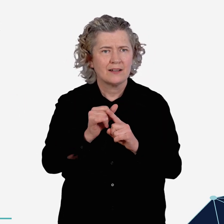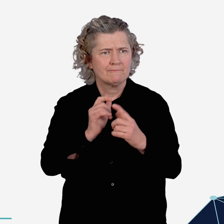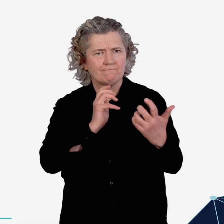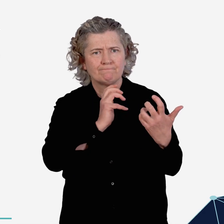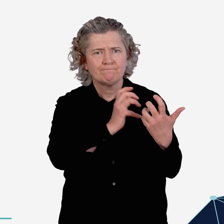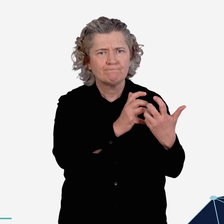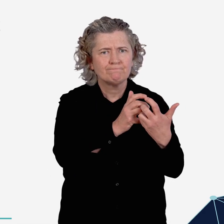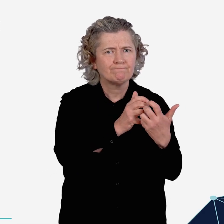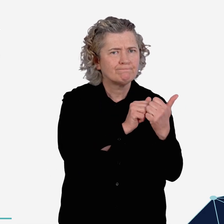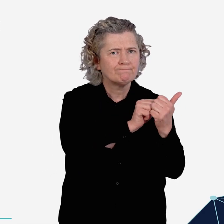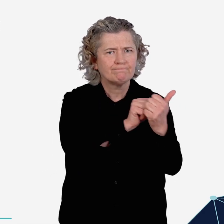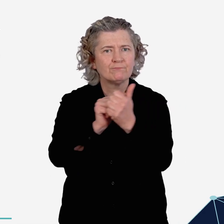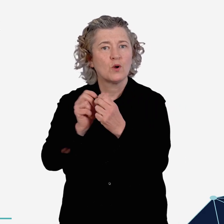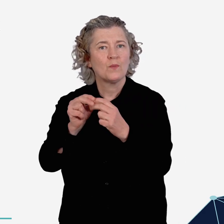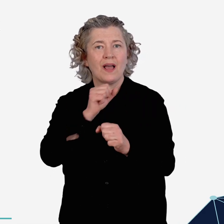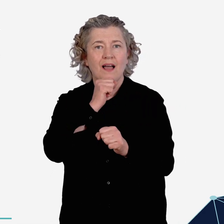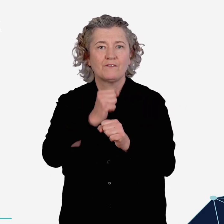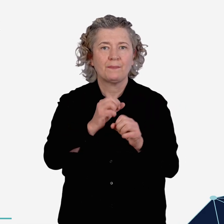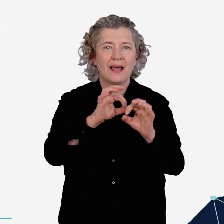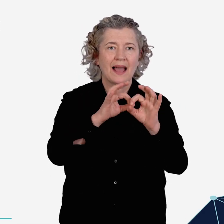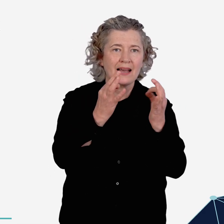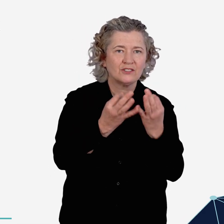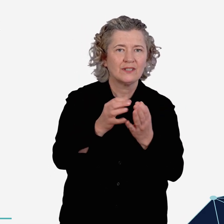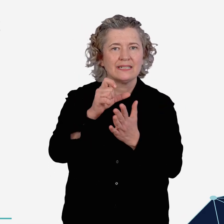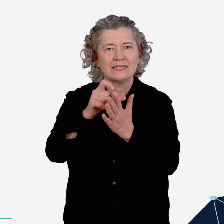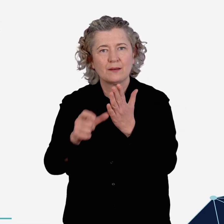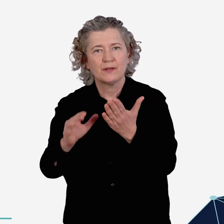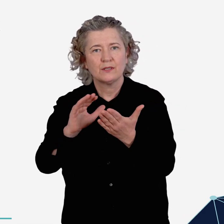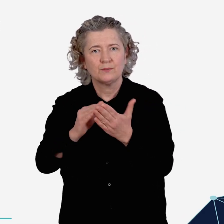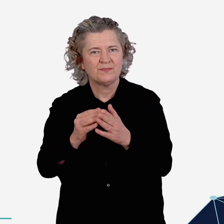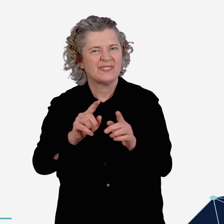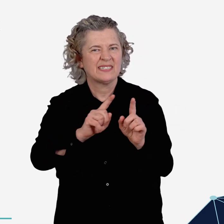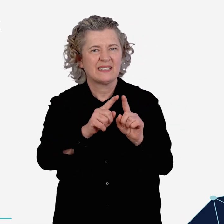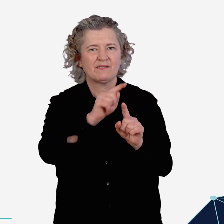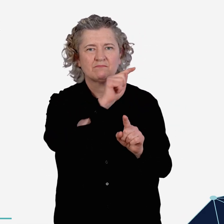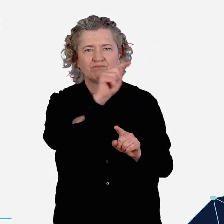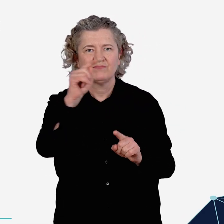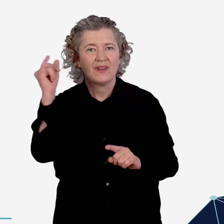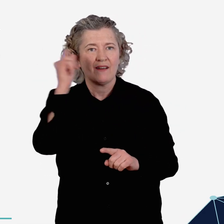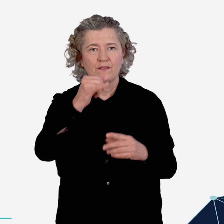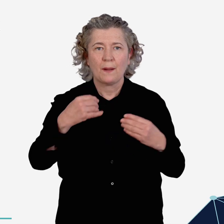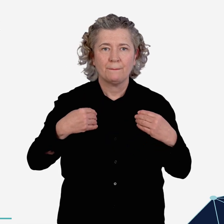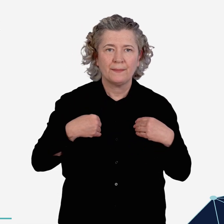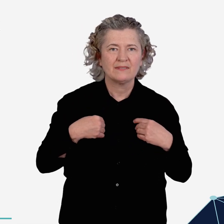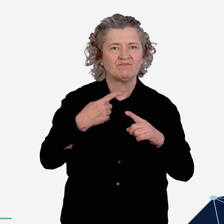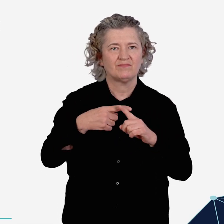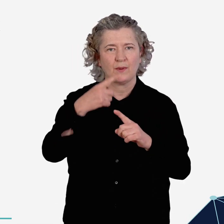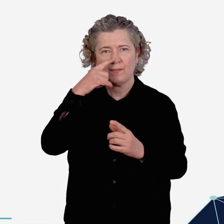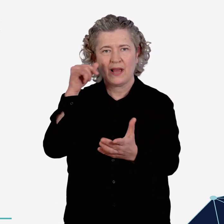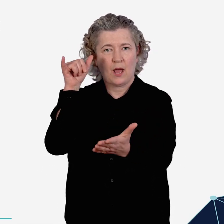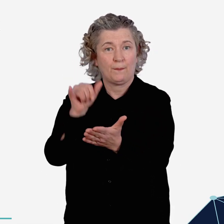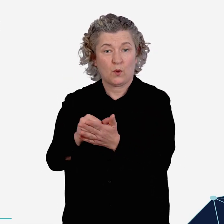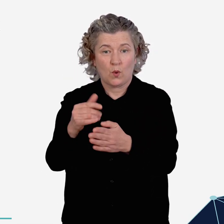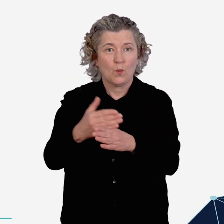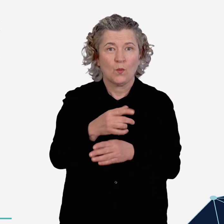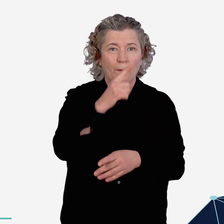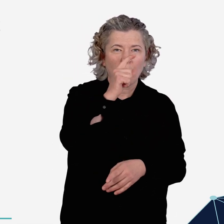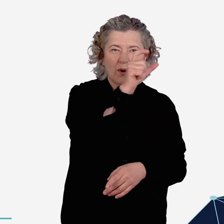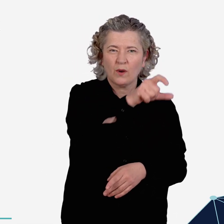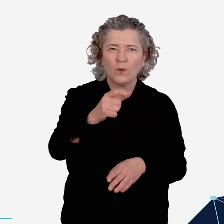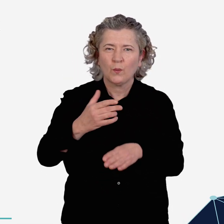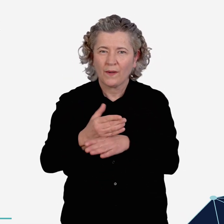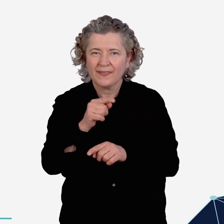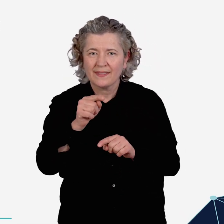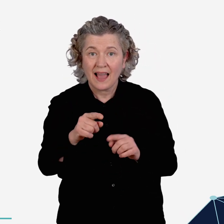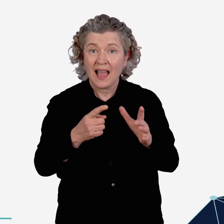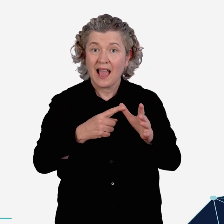comprising government agencies, the disability community and airline and airport operators.